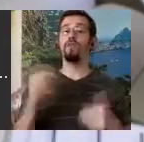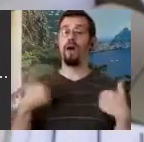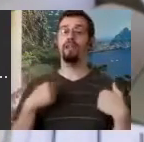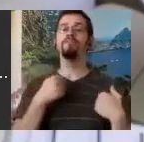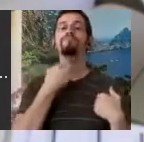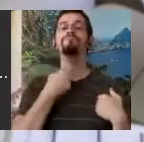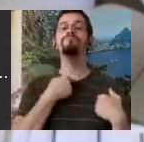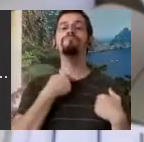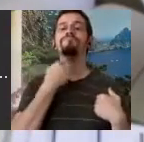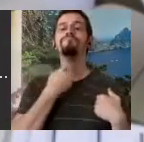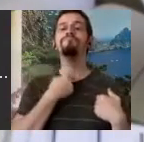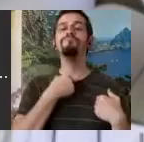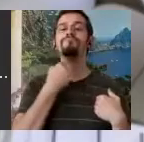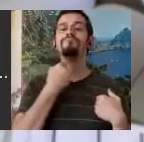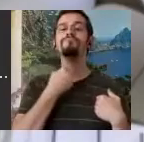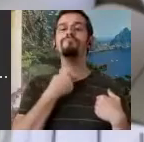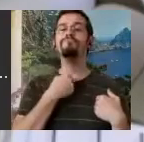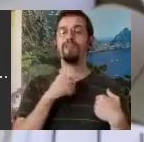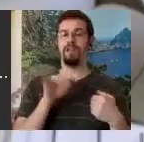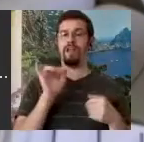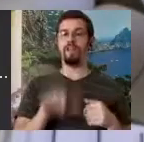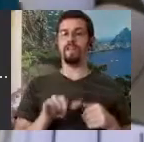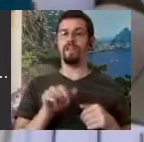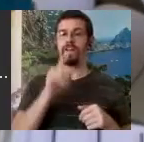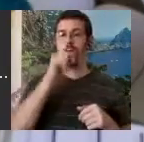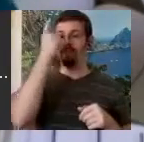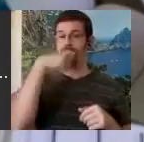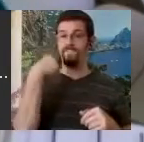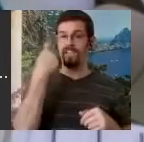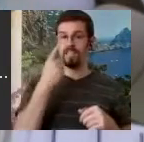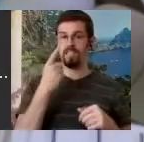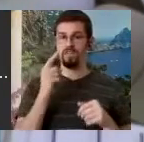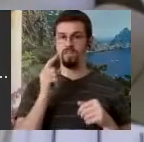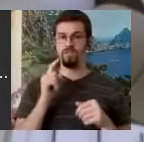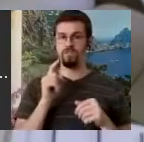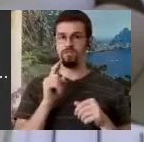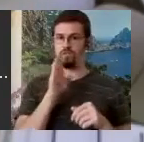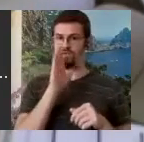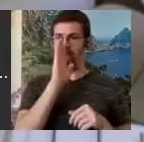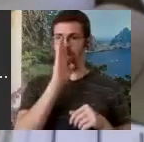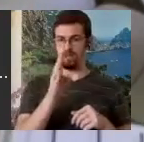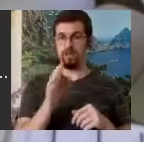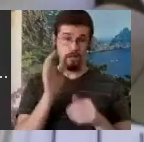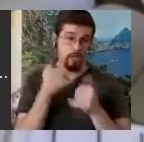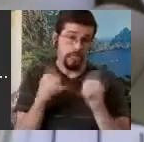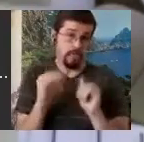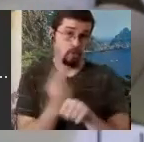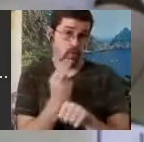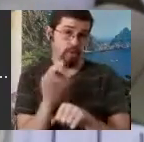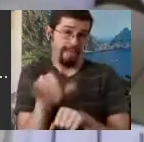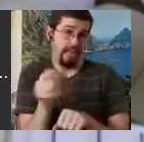areas of our system. This general stick figure notation system turned into a